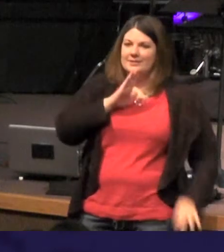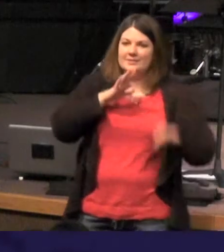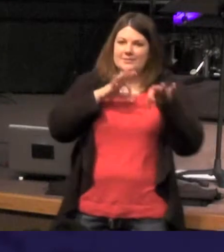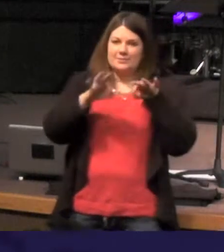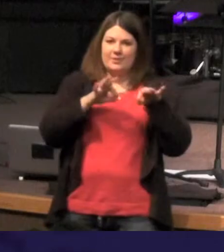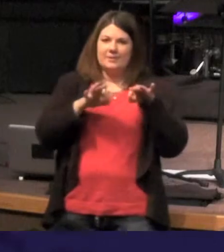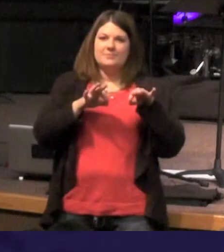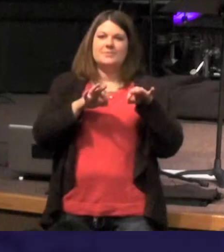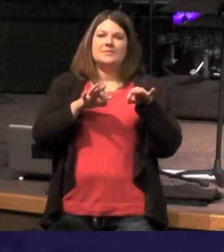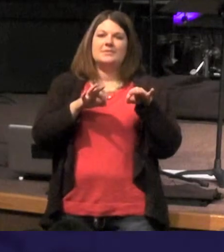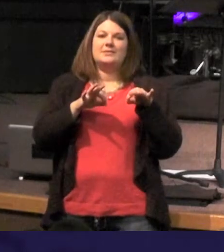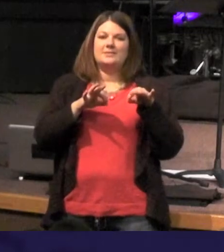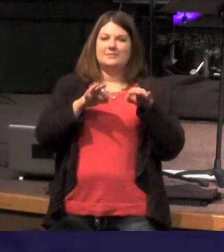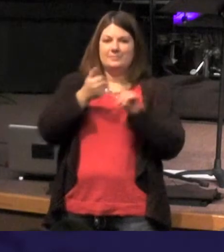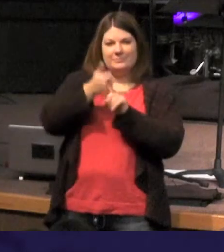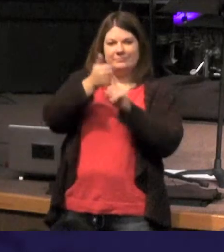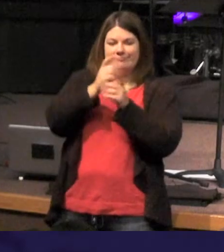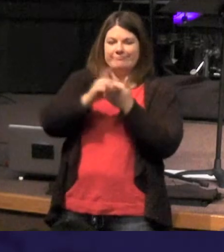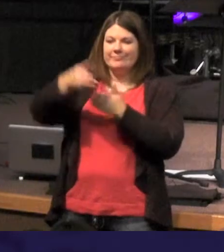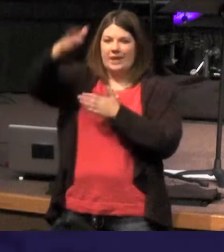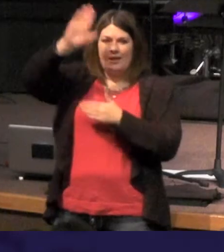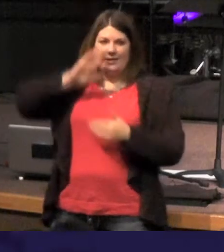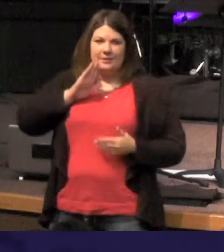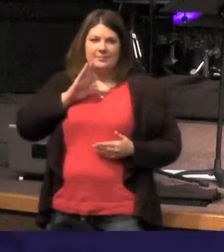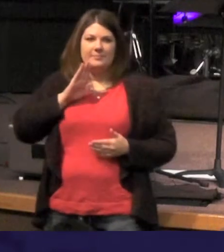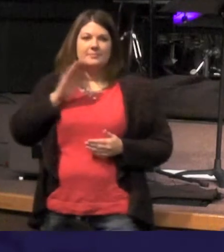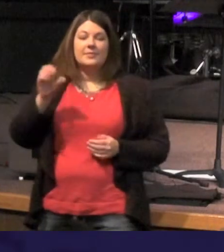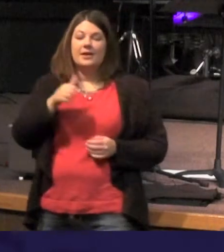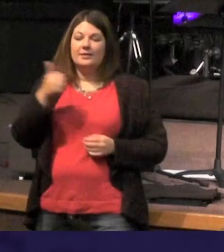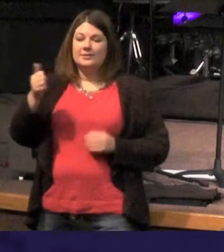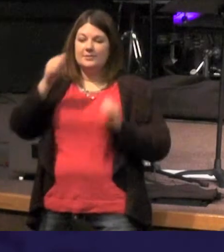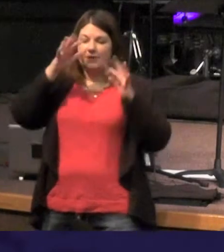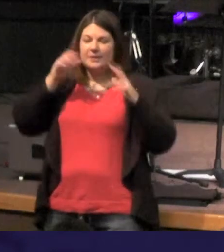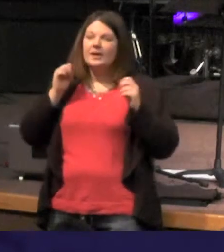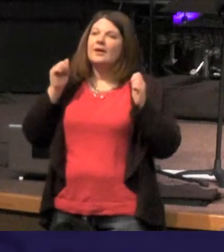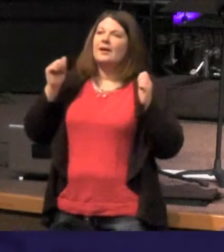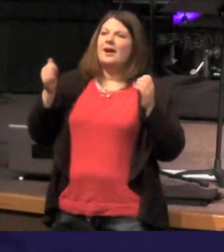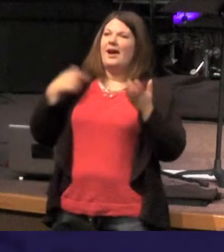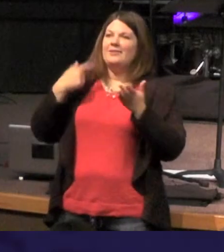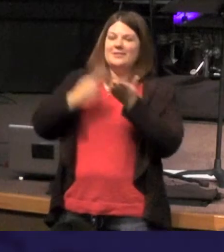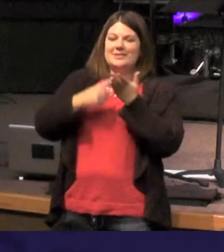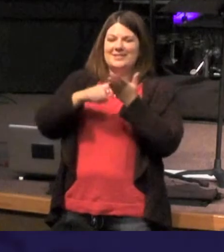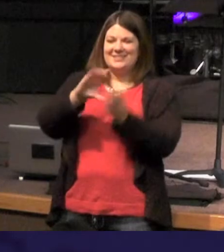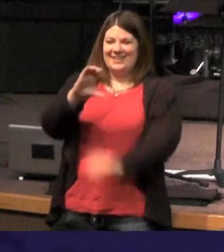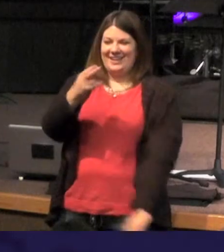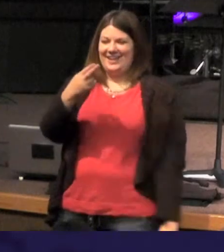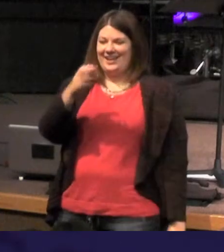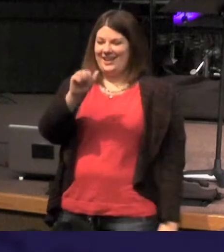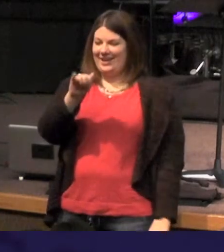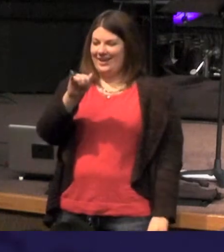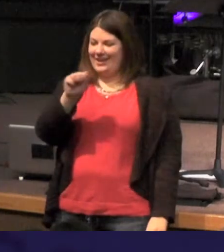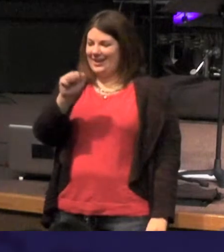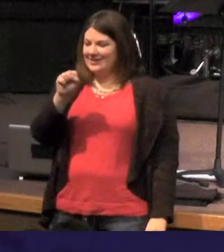about the deity of Christ - there's even something to me more amazing you heard me talk about chiastic structure - it's a mnemonic device but also